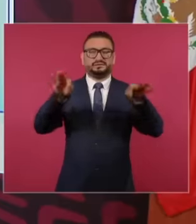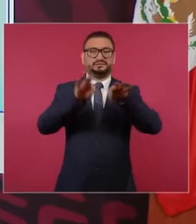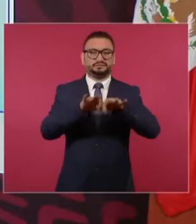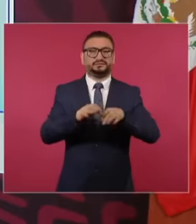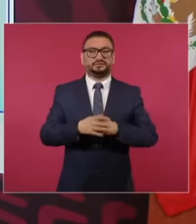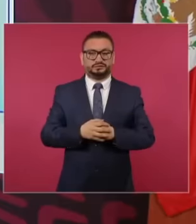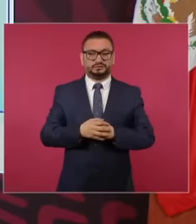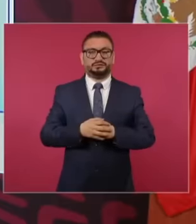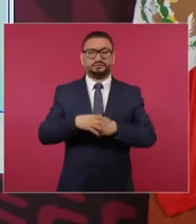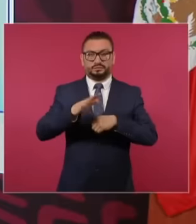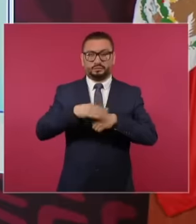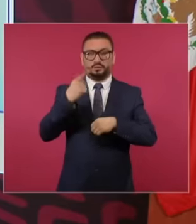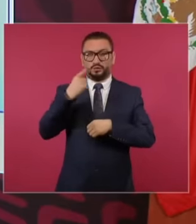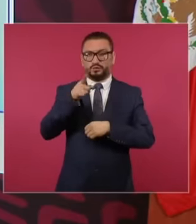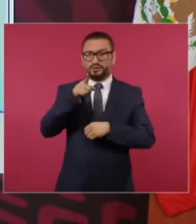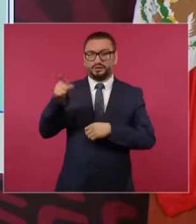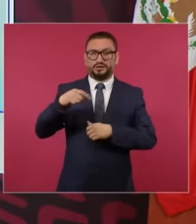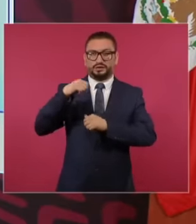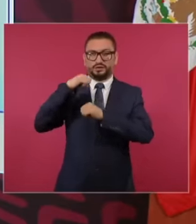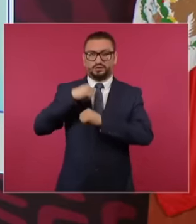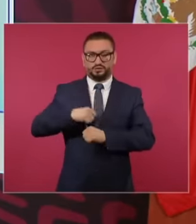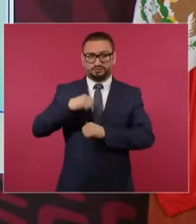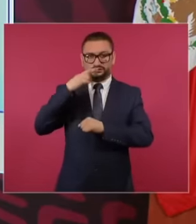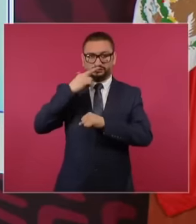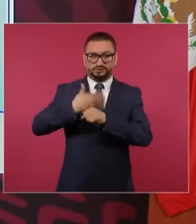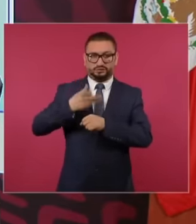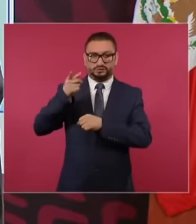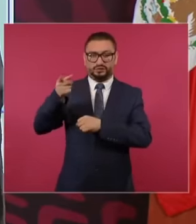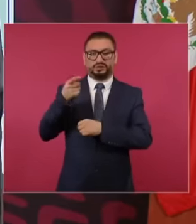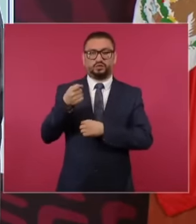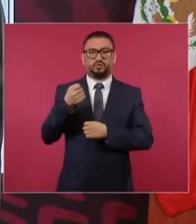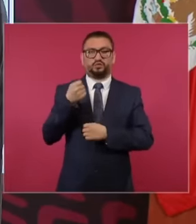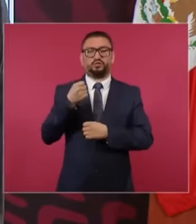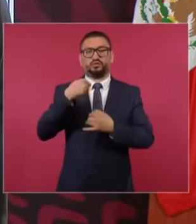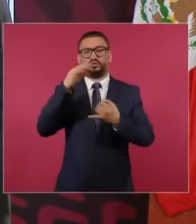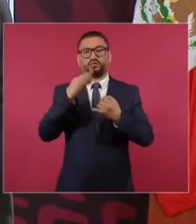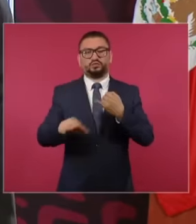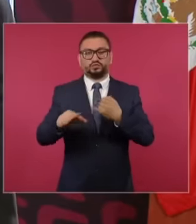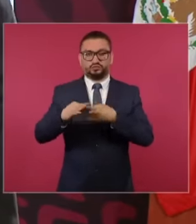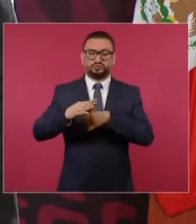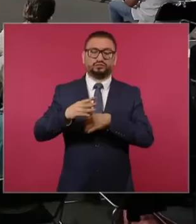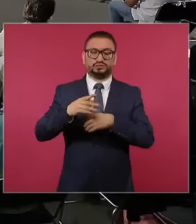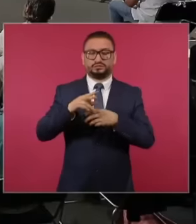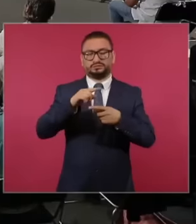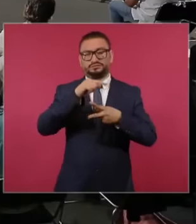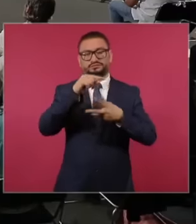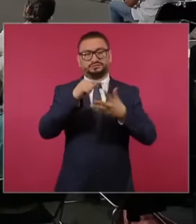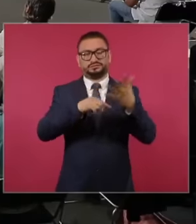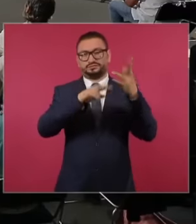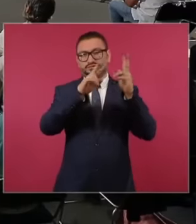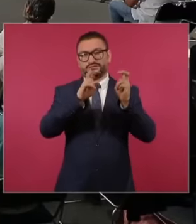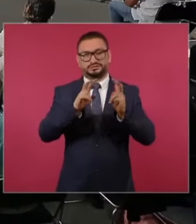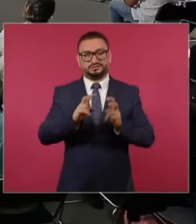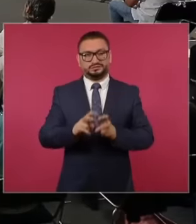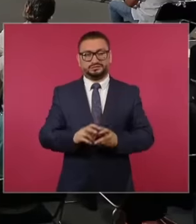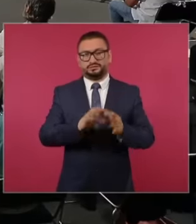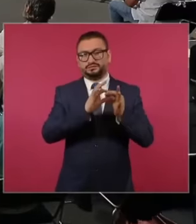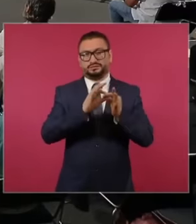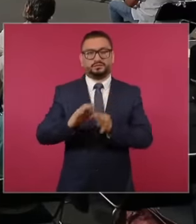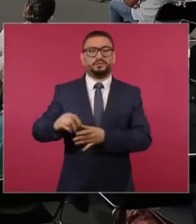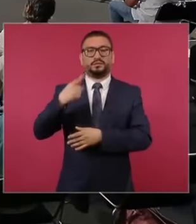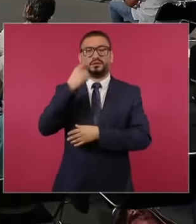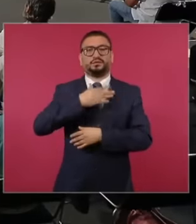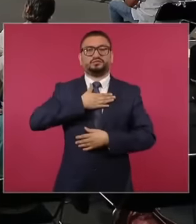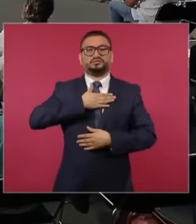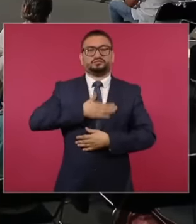because it is the power that has the last word in everything related to the administration of justice